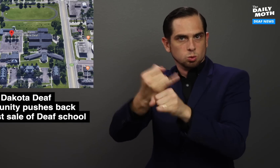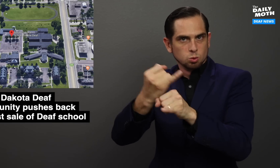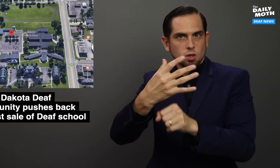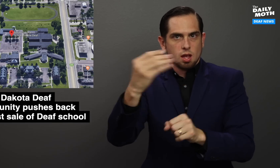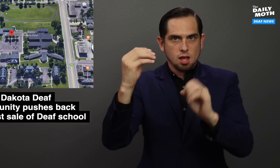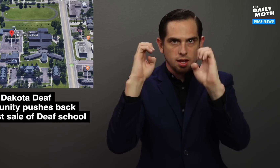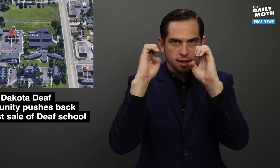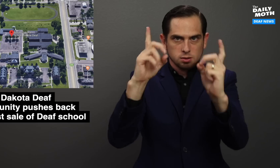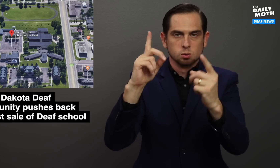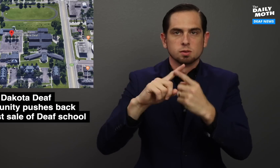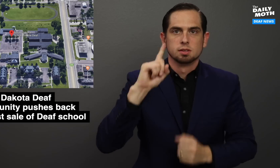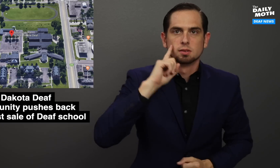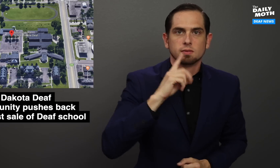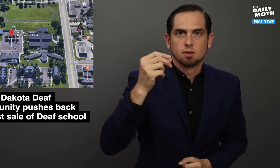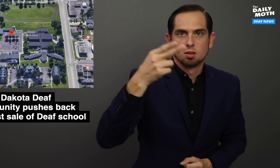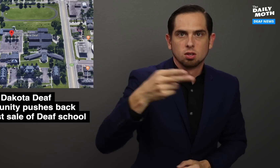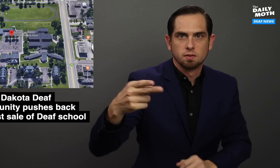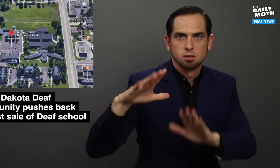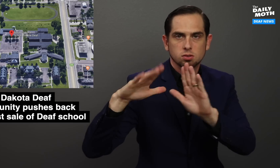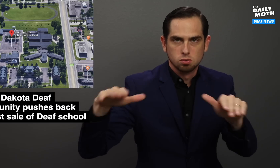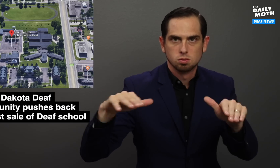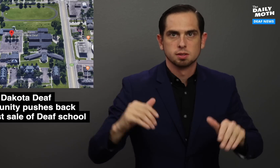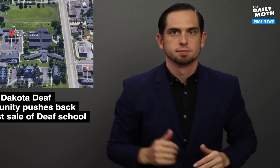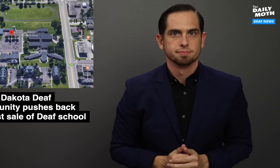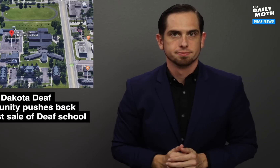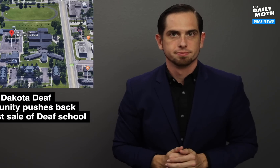education to deaf and hard of hearing children.